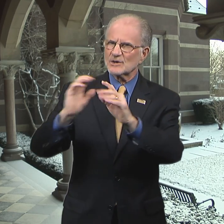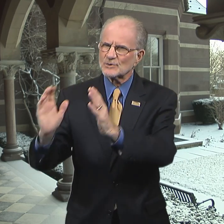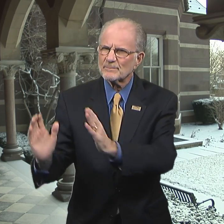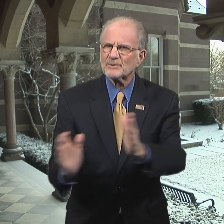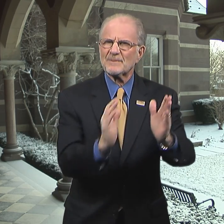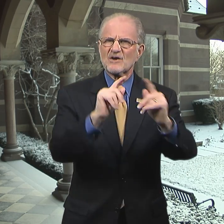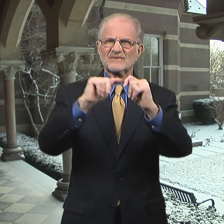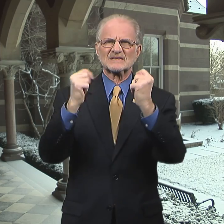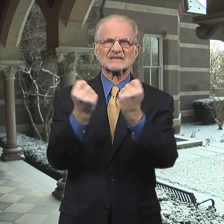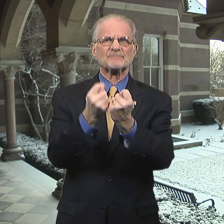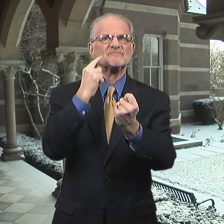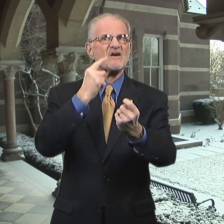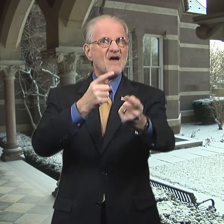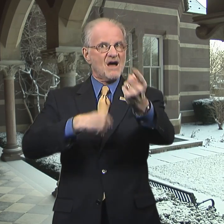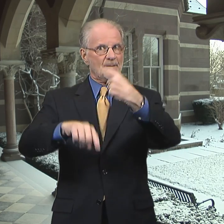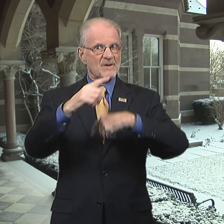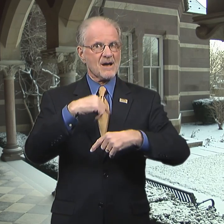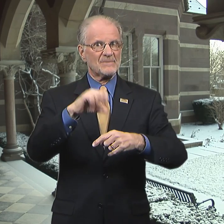to prepare the team for the upcoming season